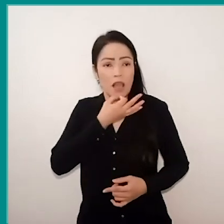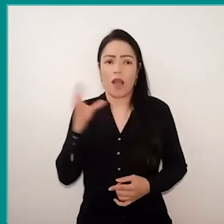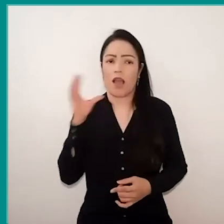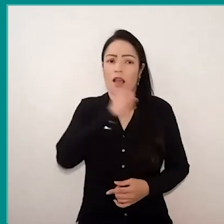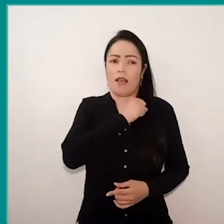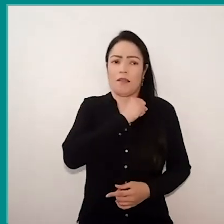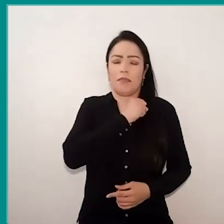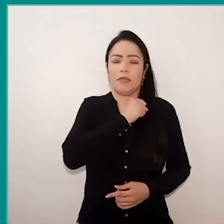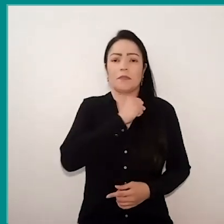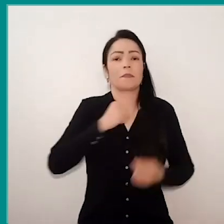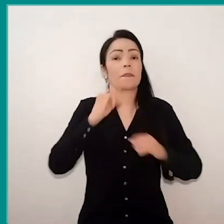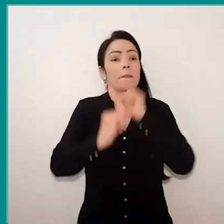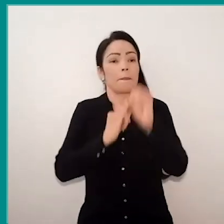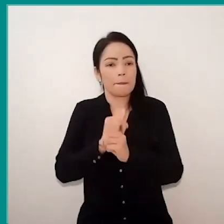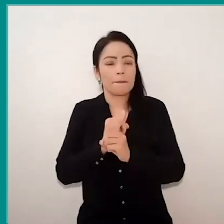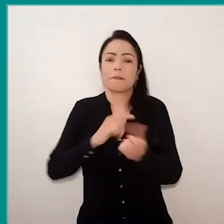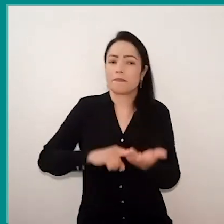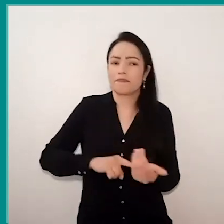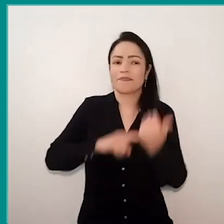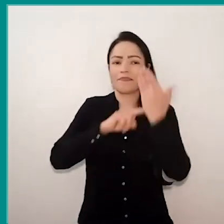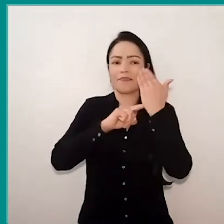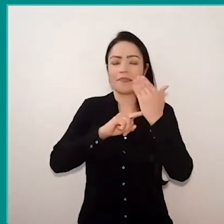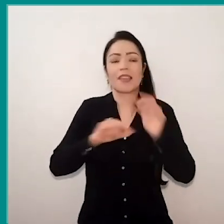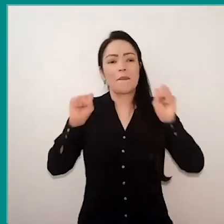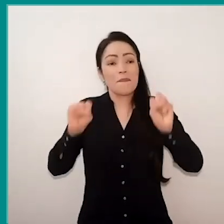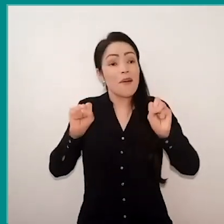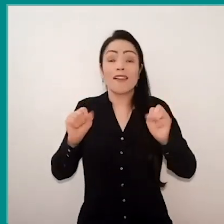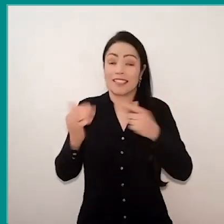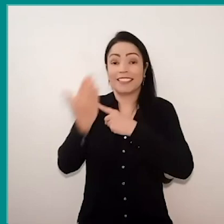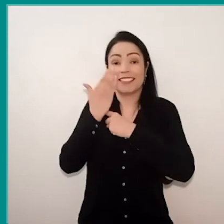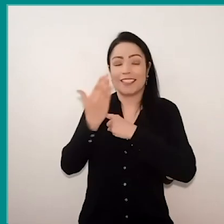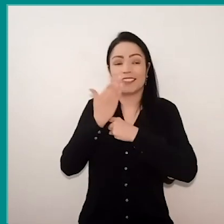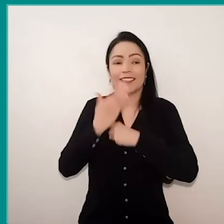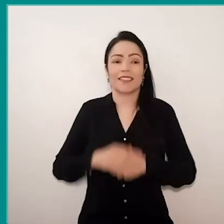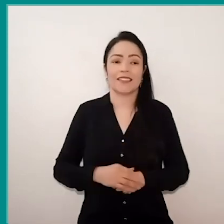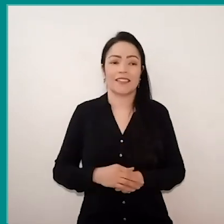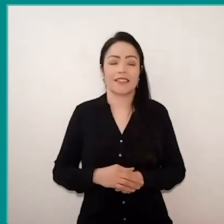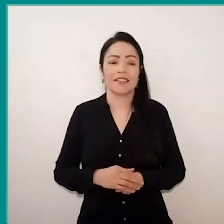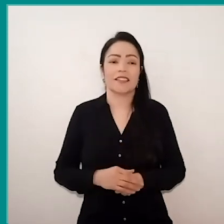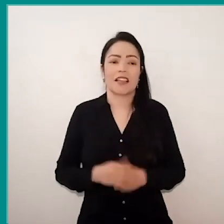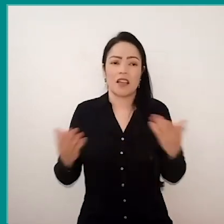And the internet and technologies have been this channel, and I close this first pad here…